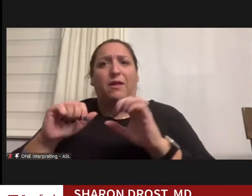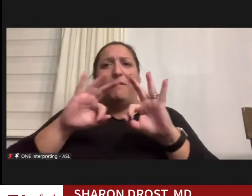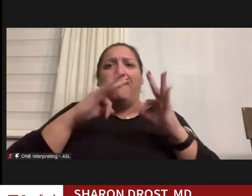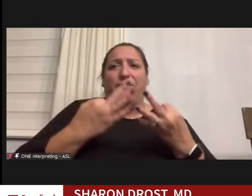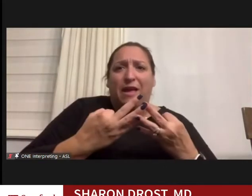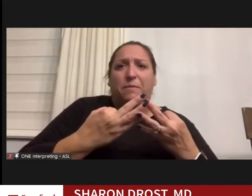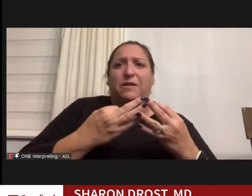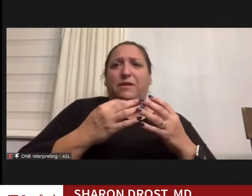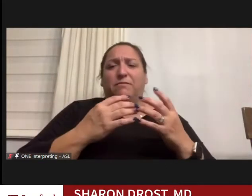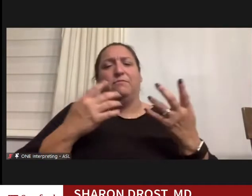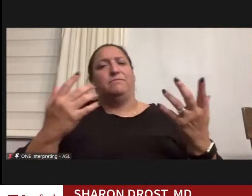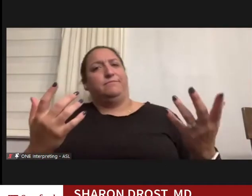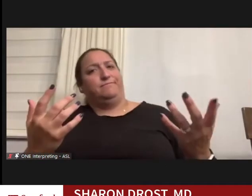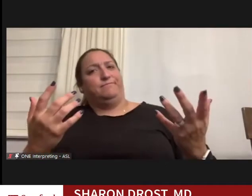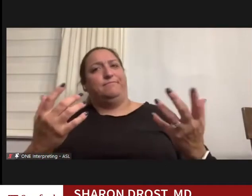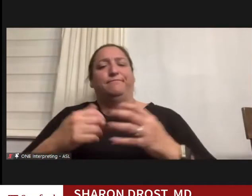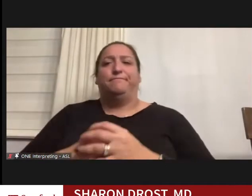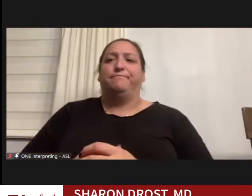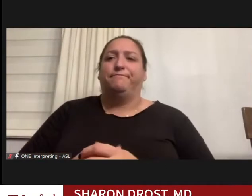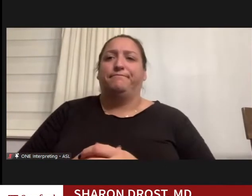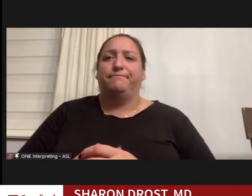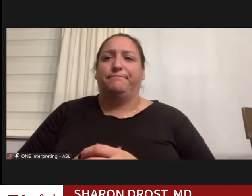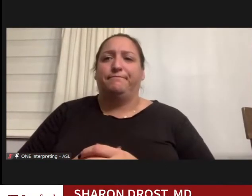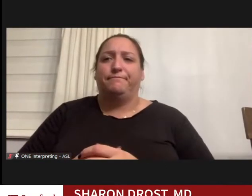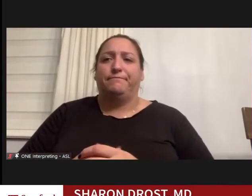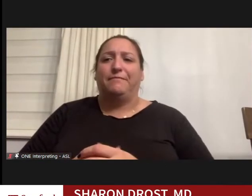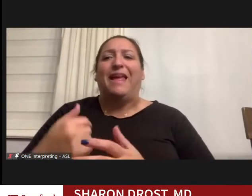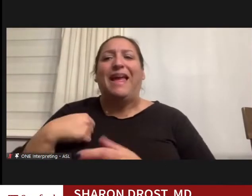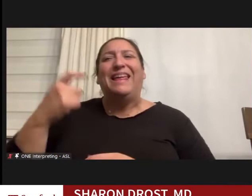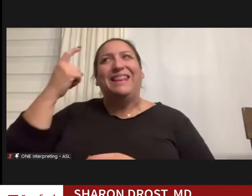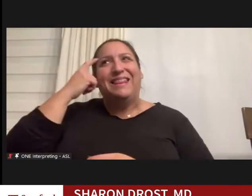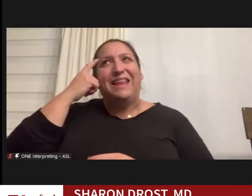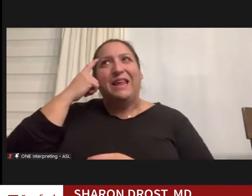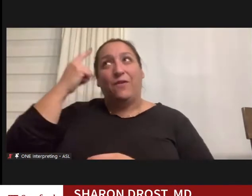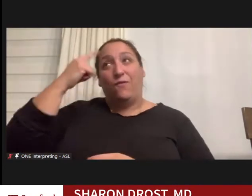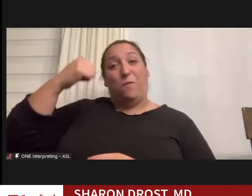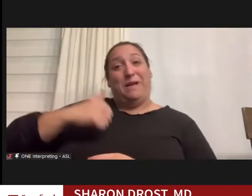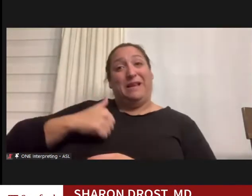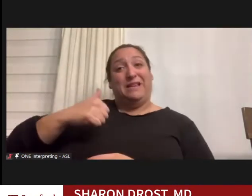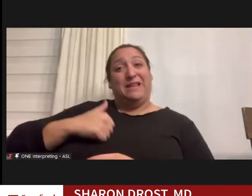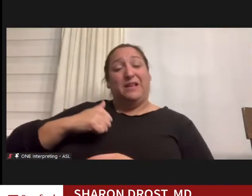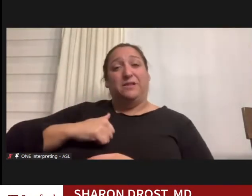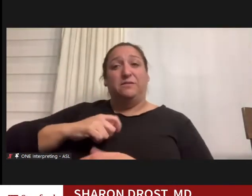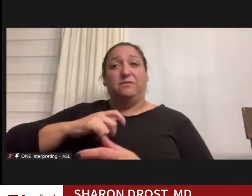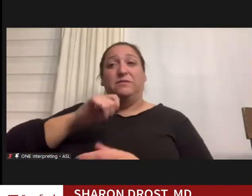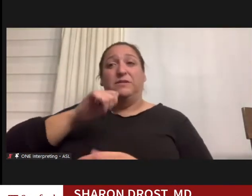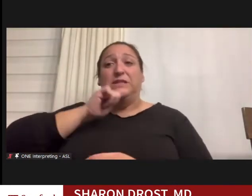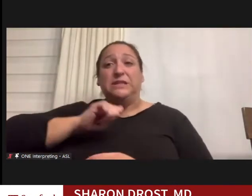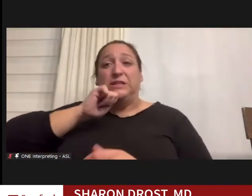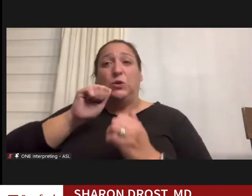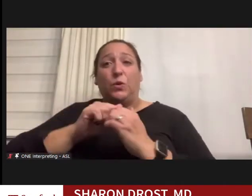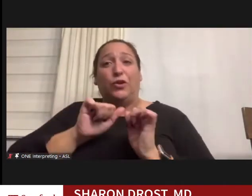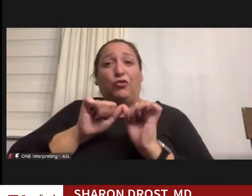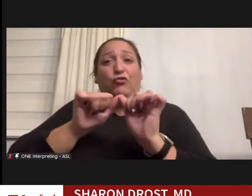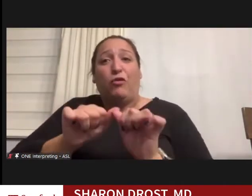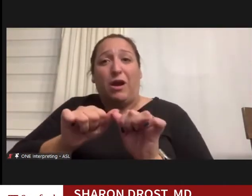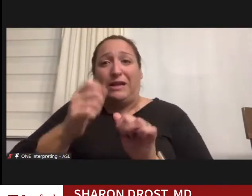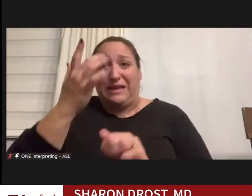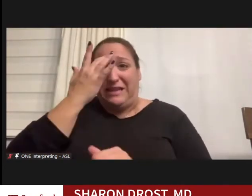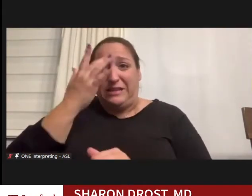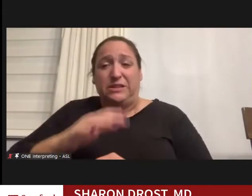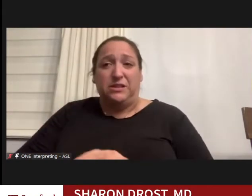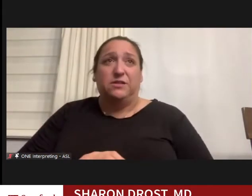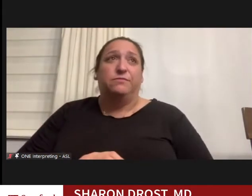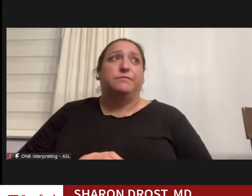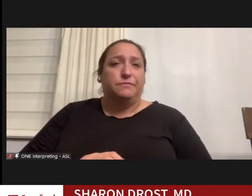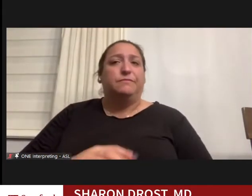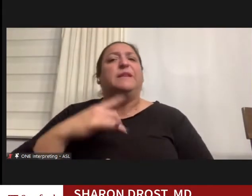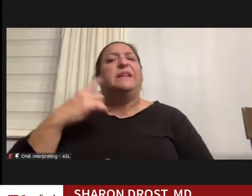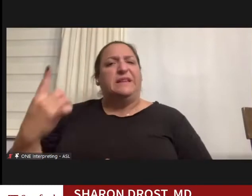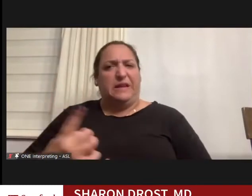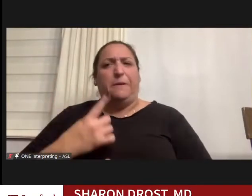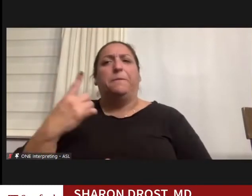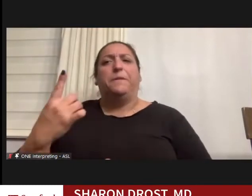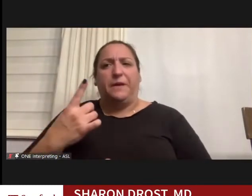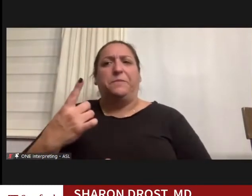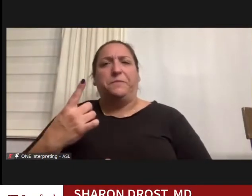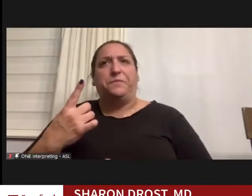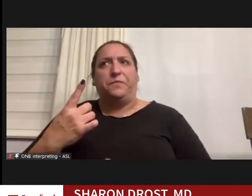So I think, for me, dealing with a chronic illness is something that makes me appreciate